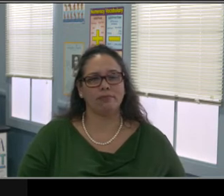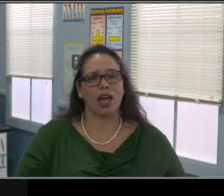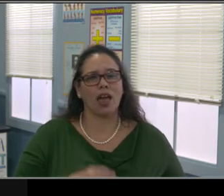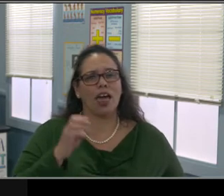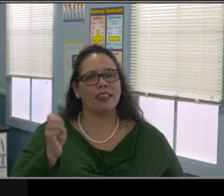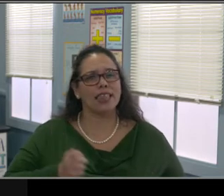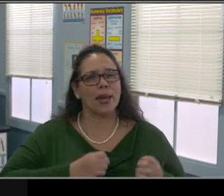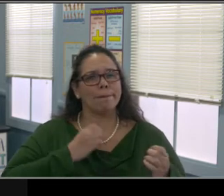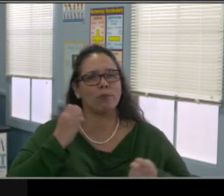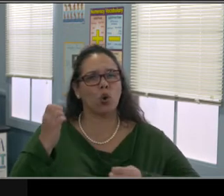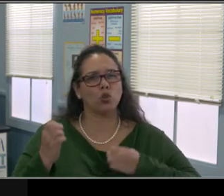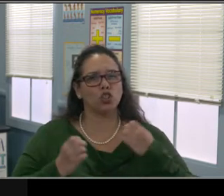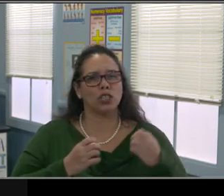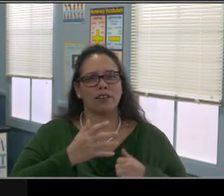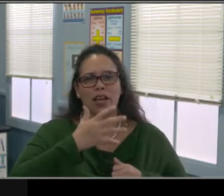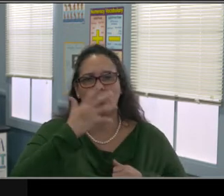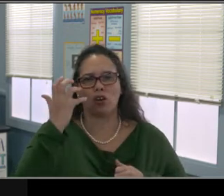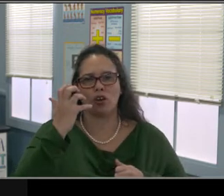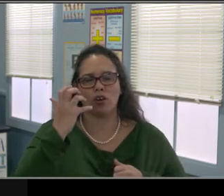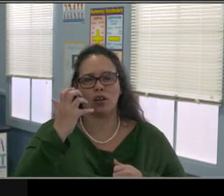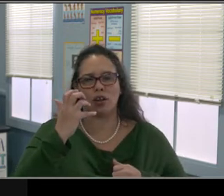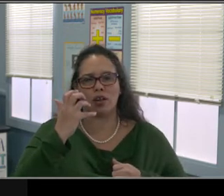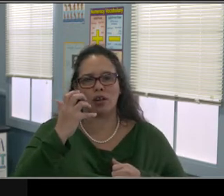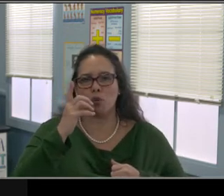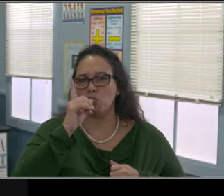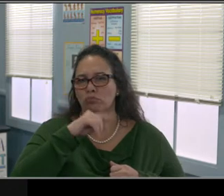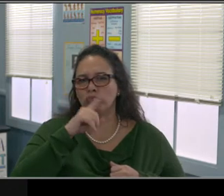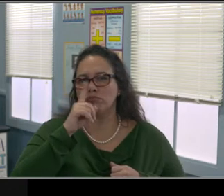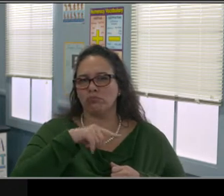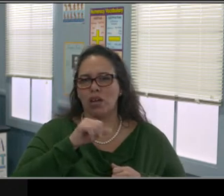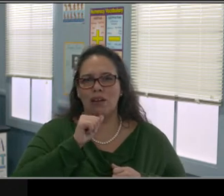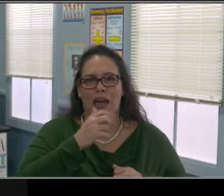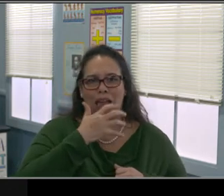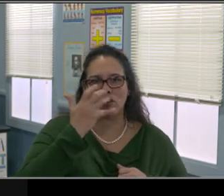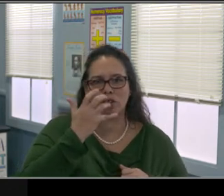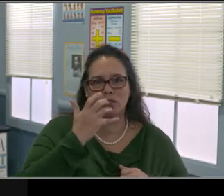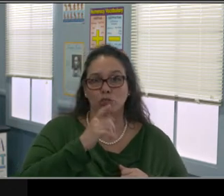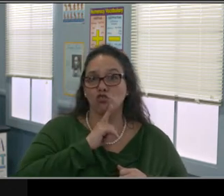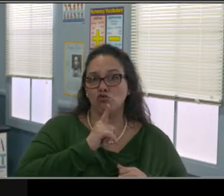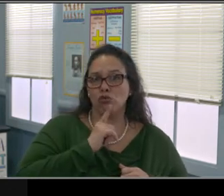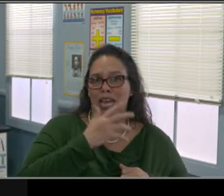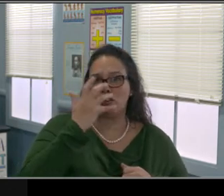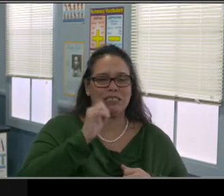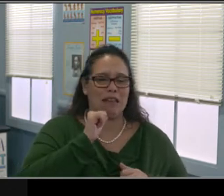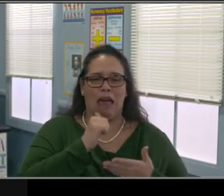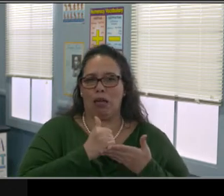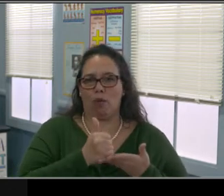and we're all on it right now. We're all on edge, okay?